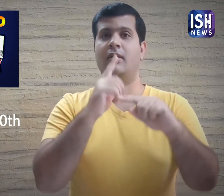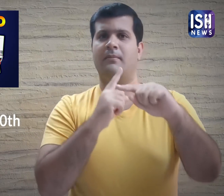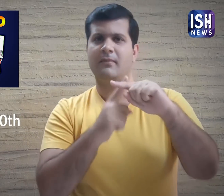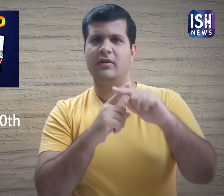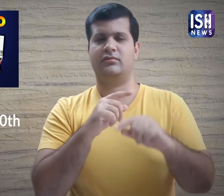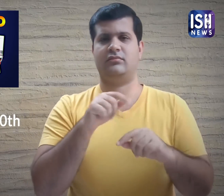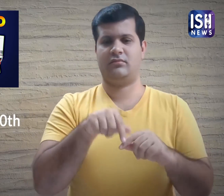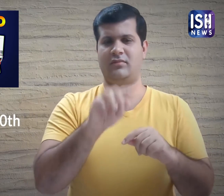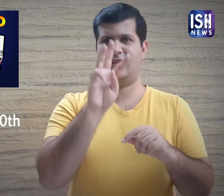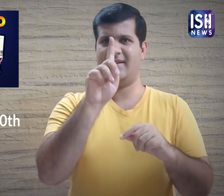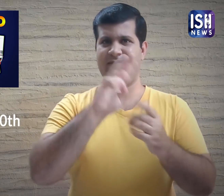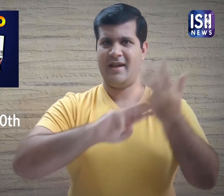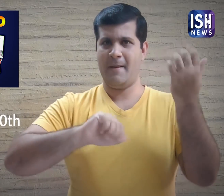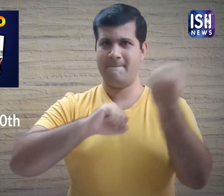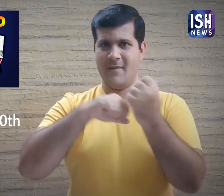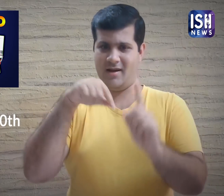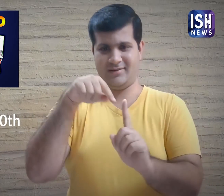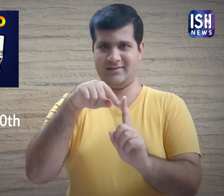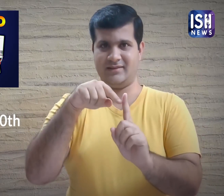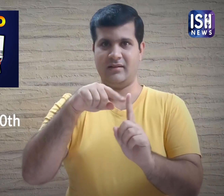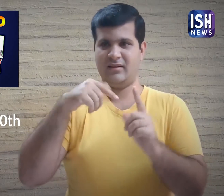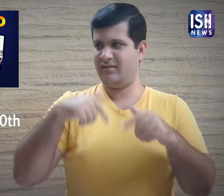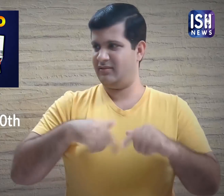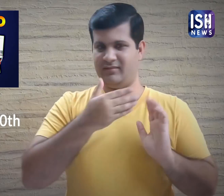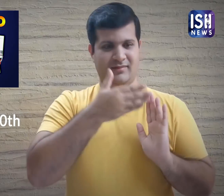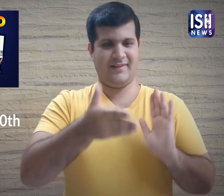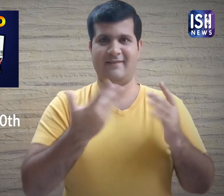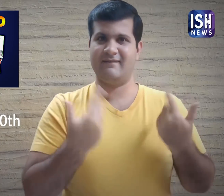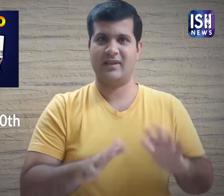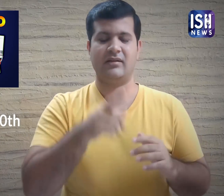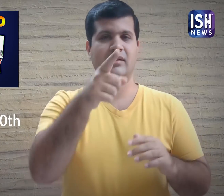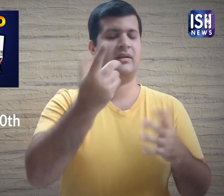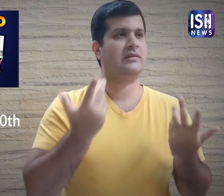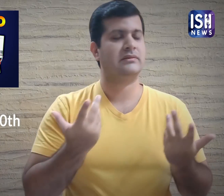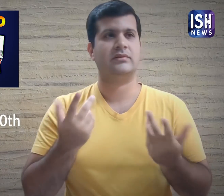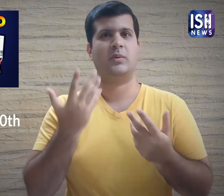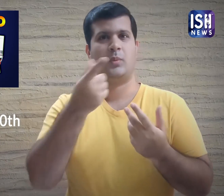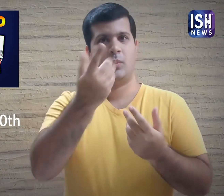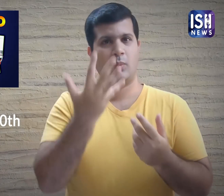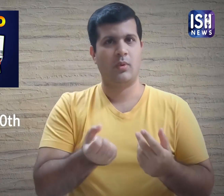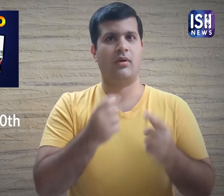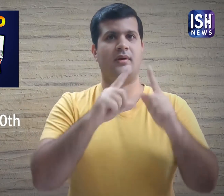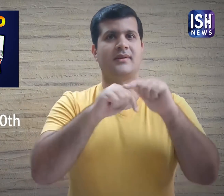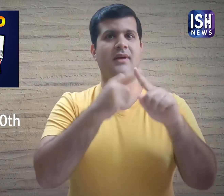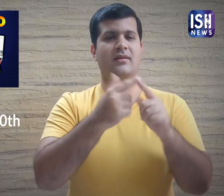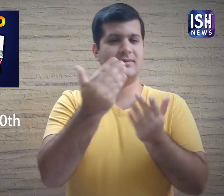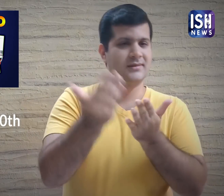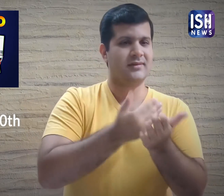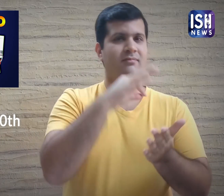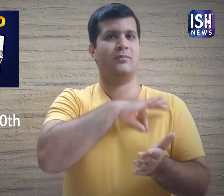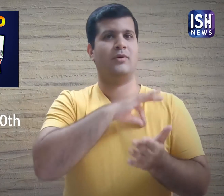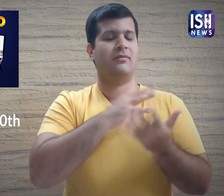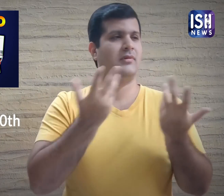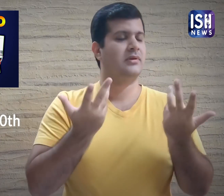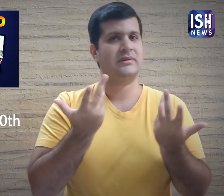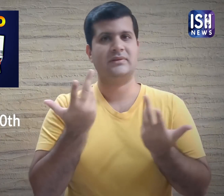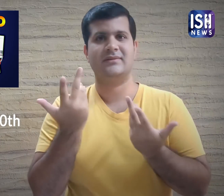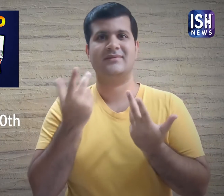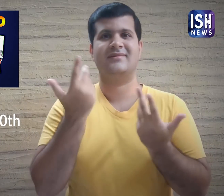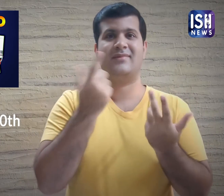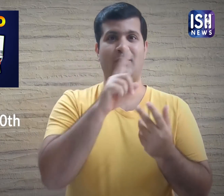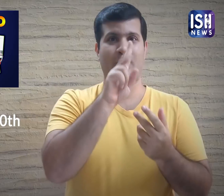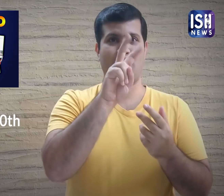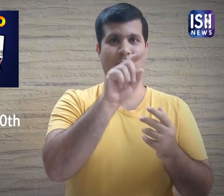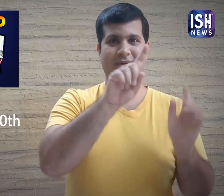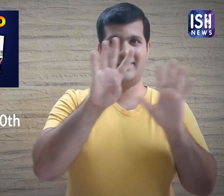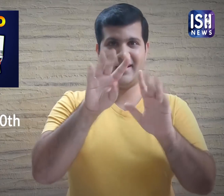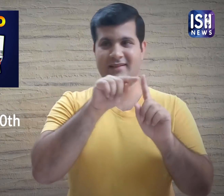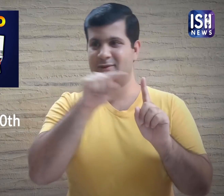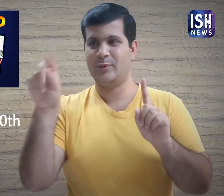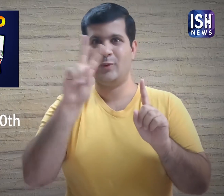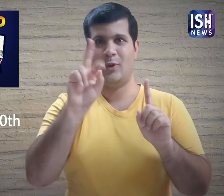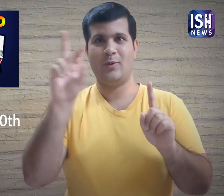Now that the deadline has been postponed, many of you would have wanted to make tax saving investments for 2019-2020.